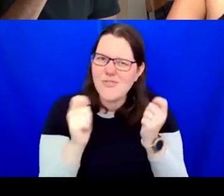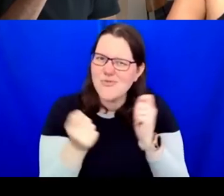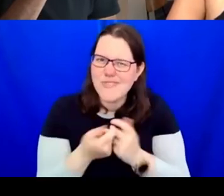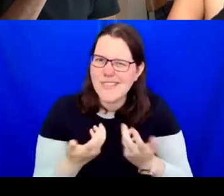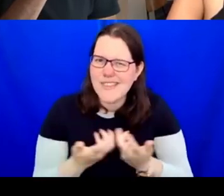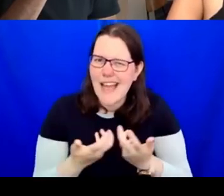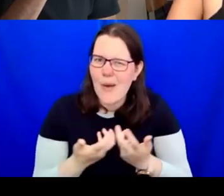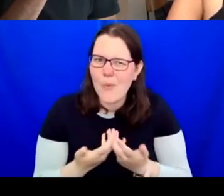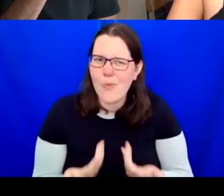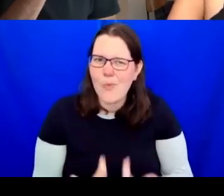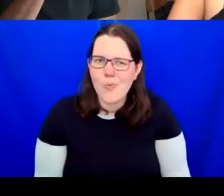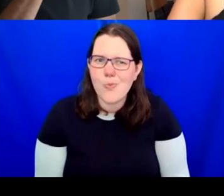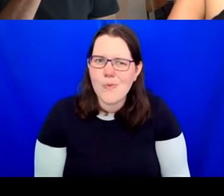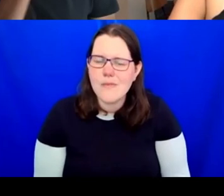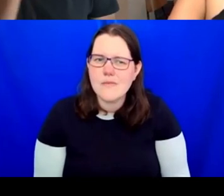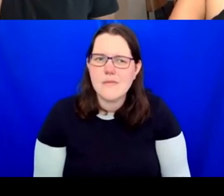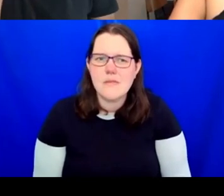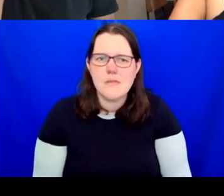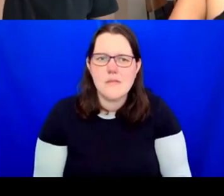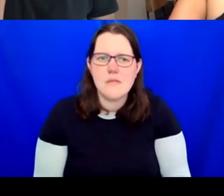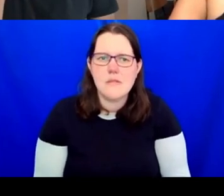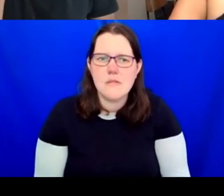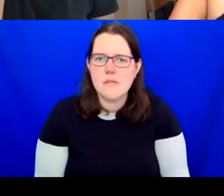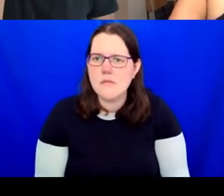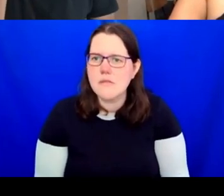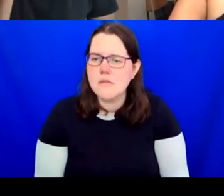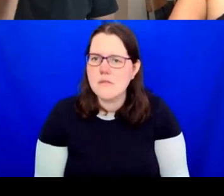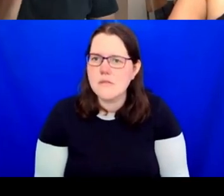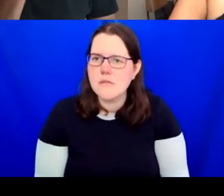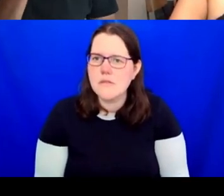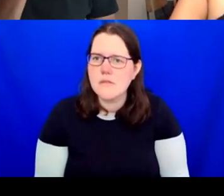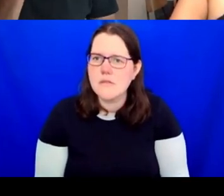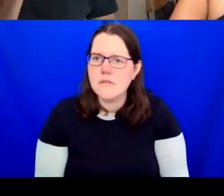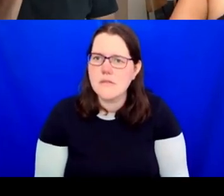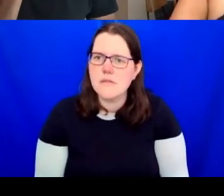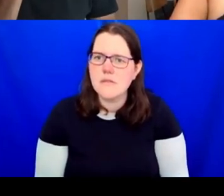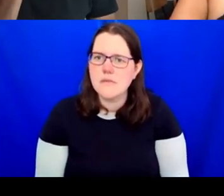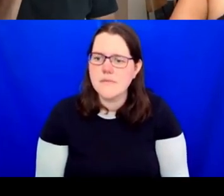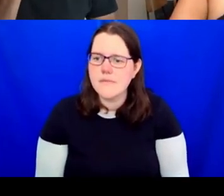Does anybody want to take that? Go on, Ashok. ASHOKKUMAR: We come back to our old